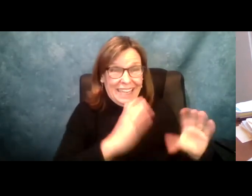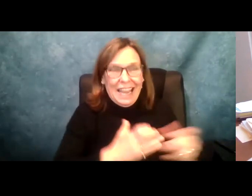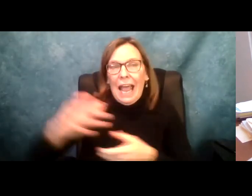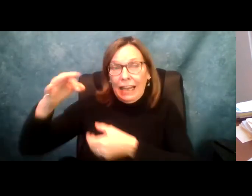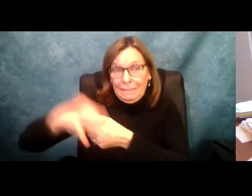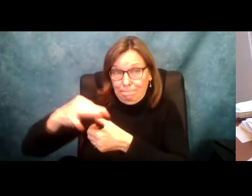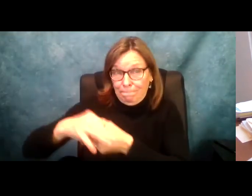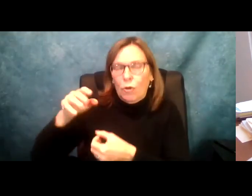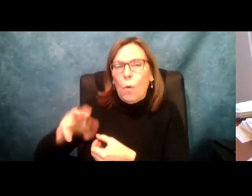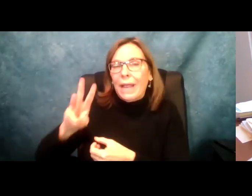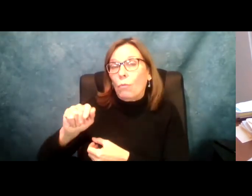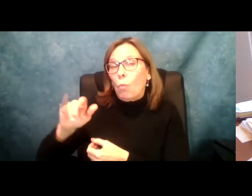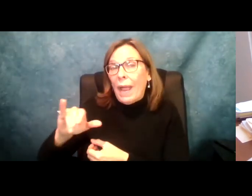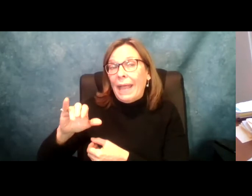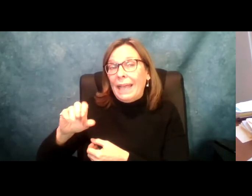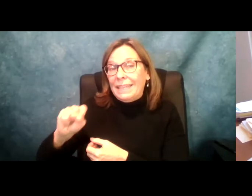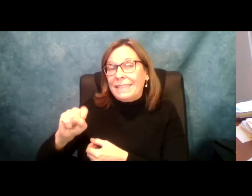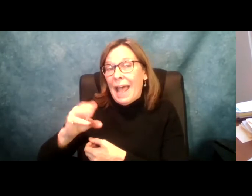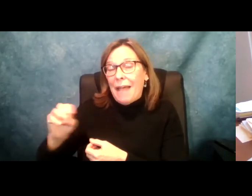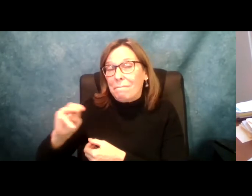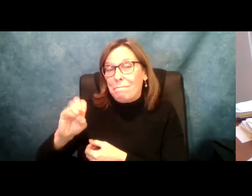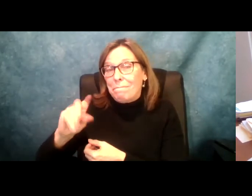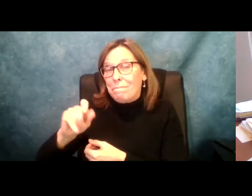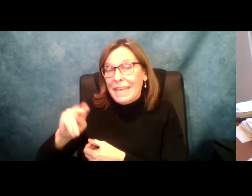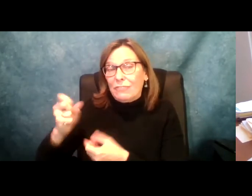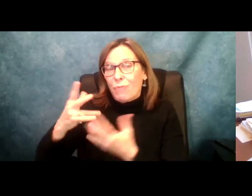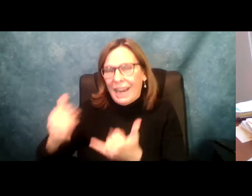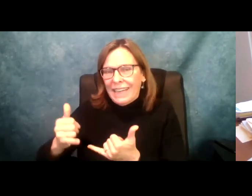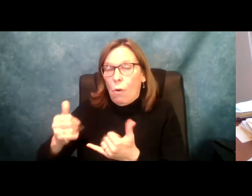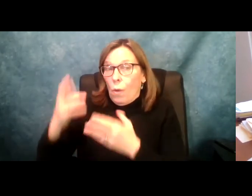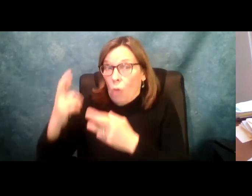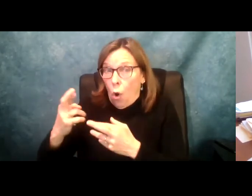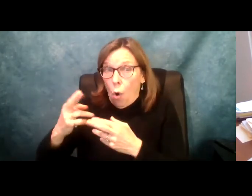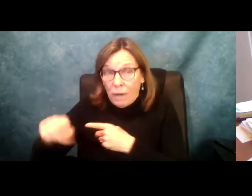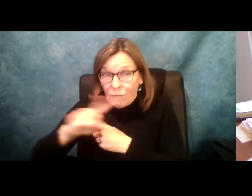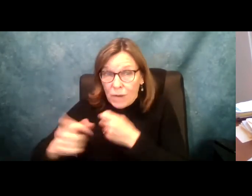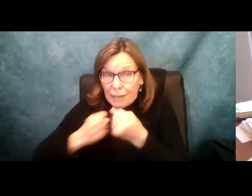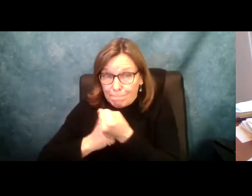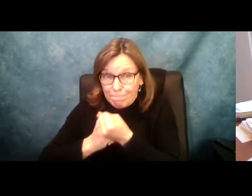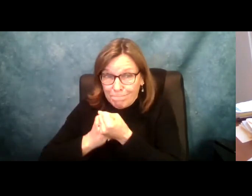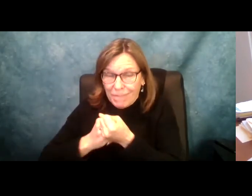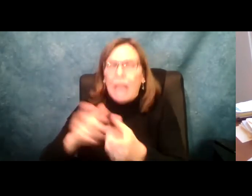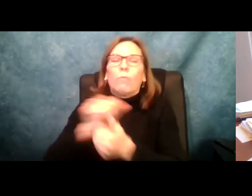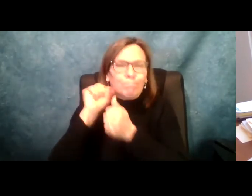I'm so proud to share it already cleared the health committee. It needs to be brought to a vote. It is in